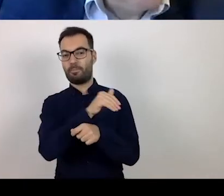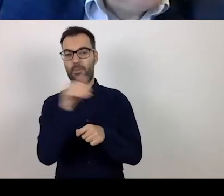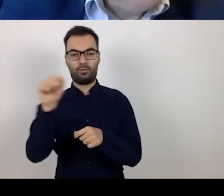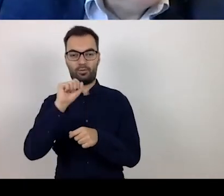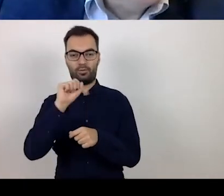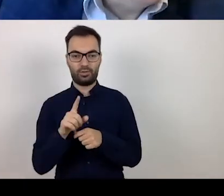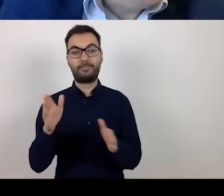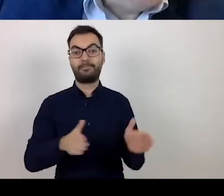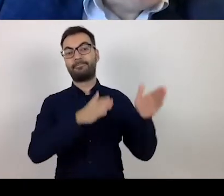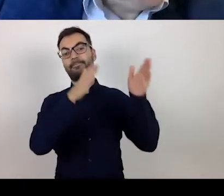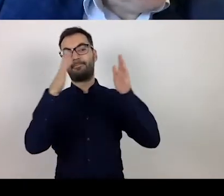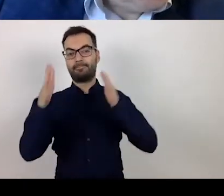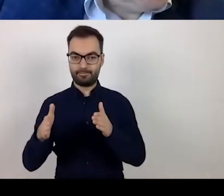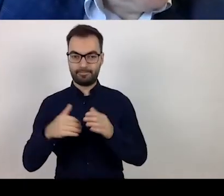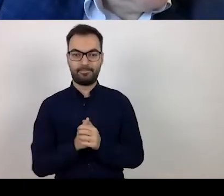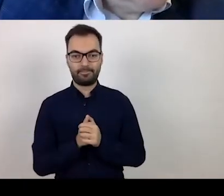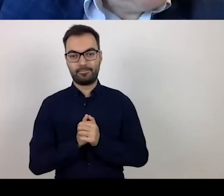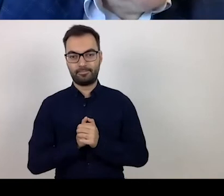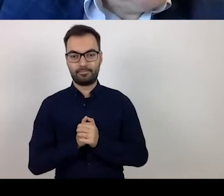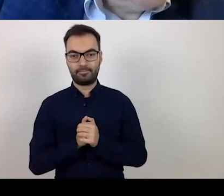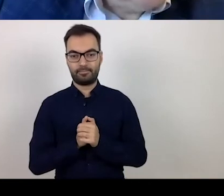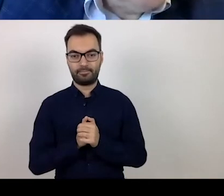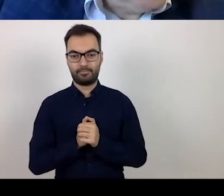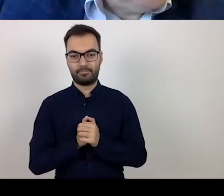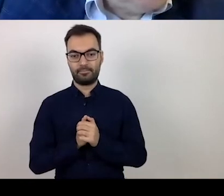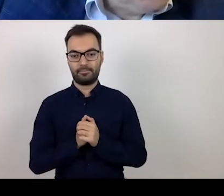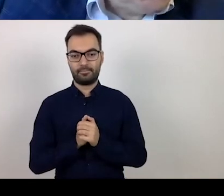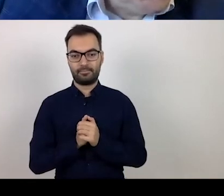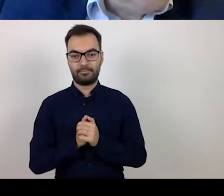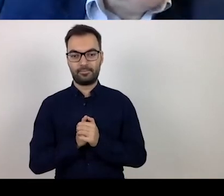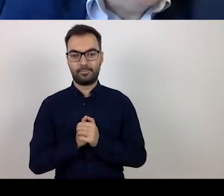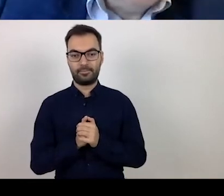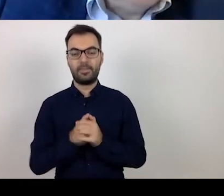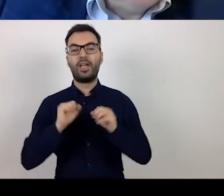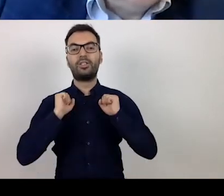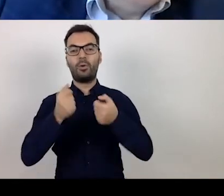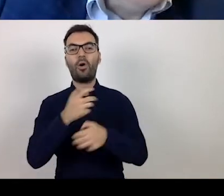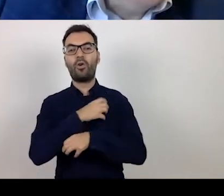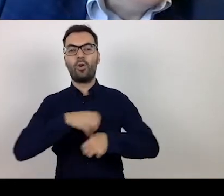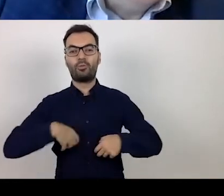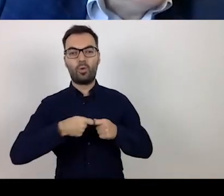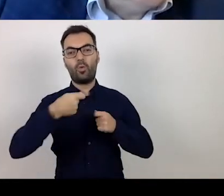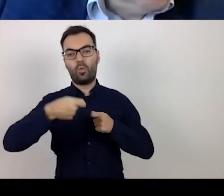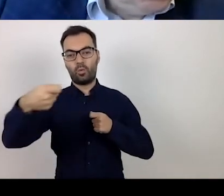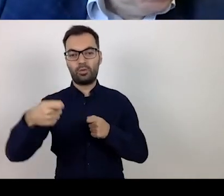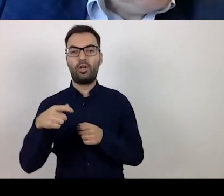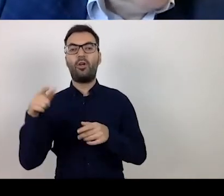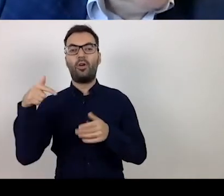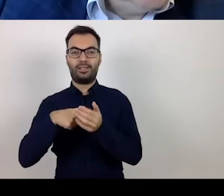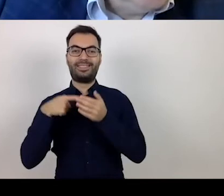As regards sustaining business activities, about 19 million zlotys.